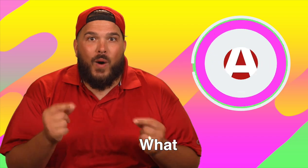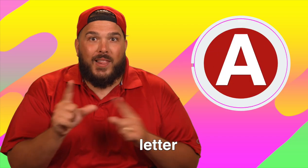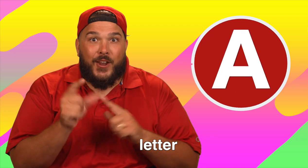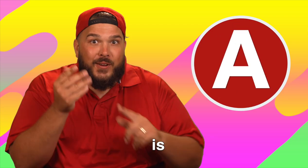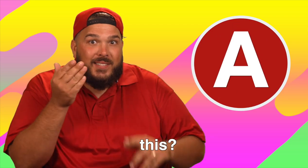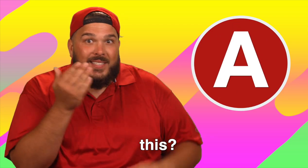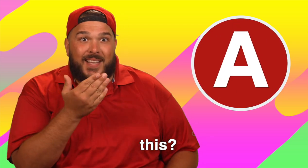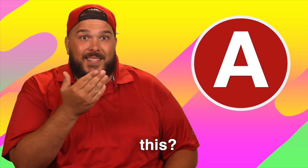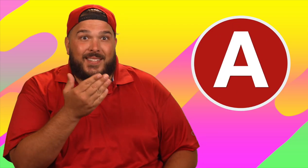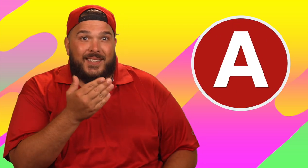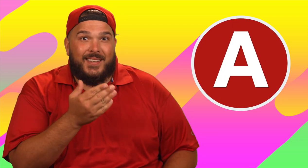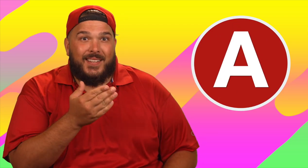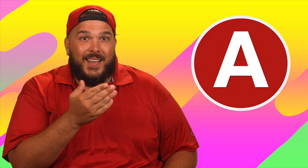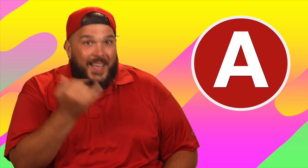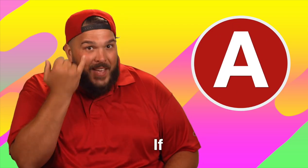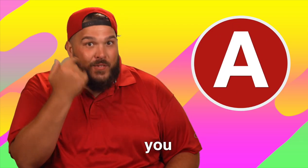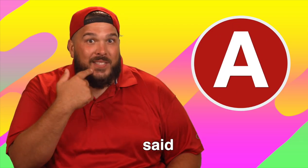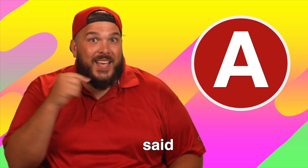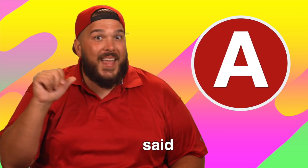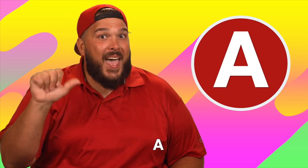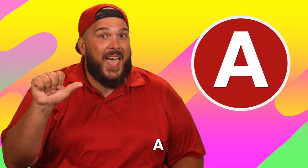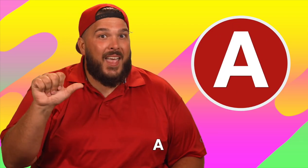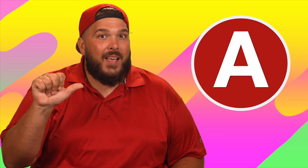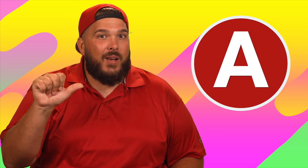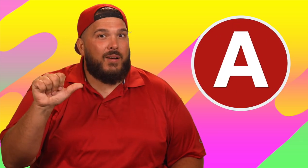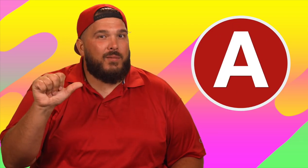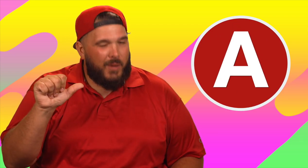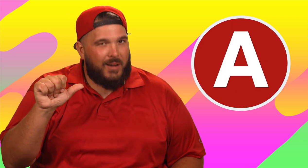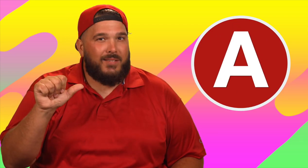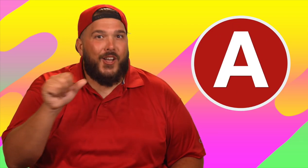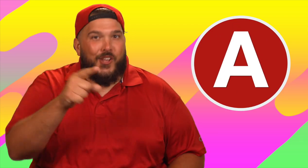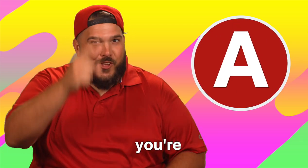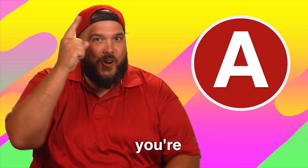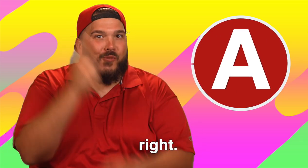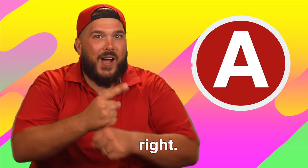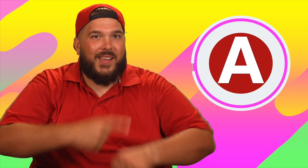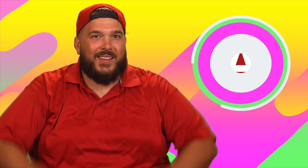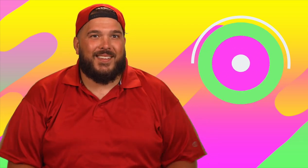What letter is this? If you said A, well, you're right.